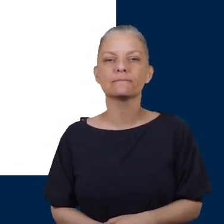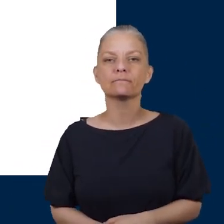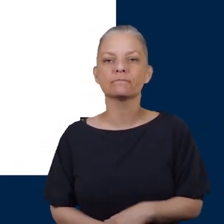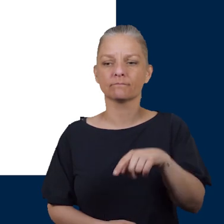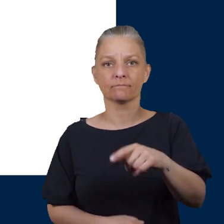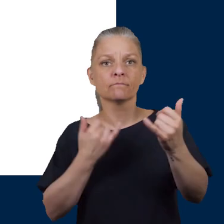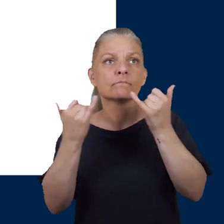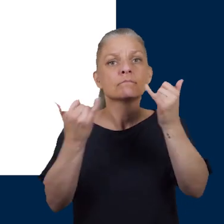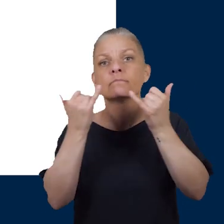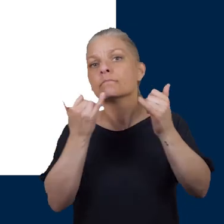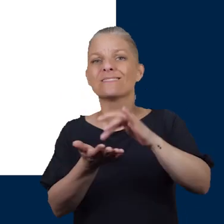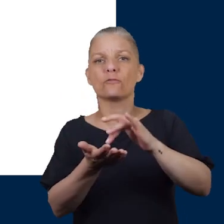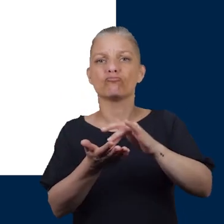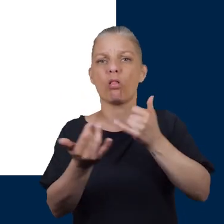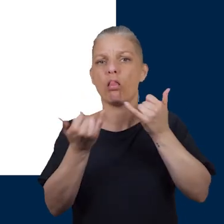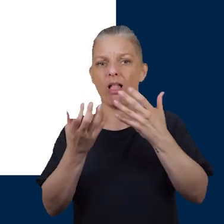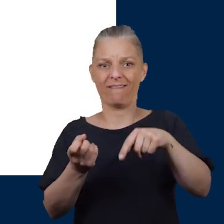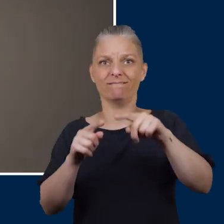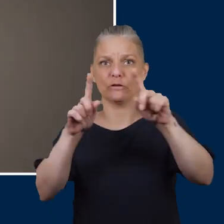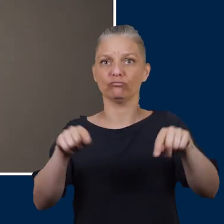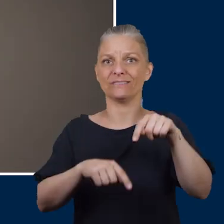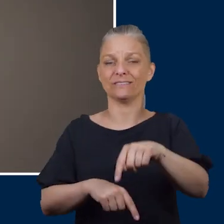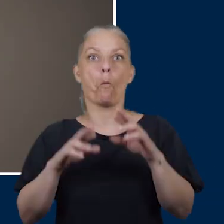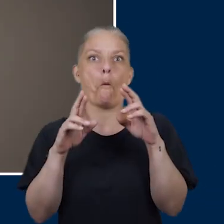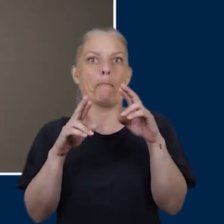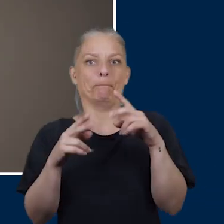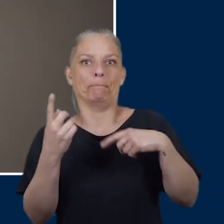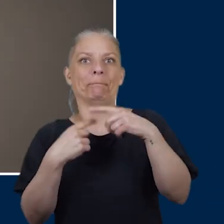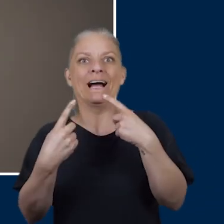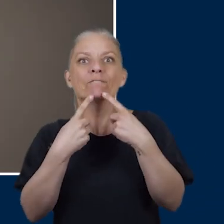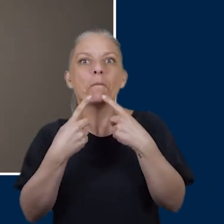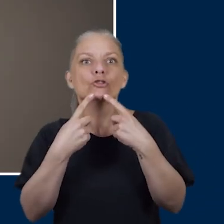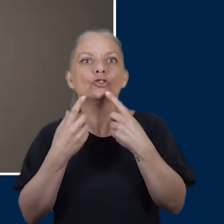The call centre number is on the screen hopefully with the information we have given you in this